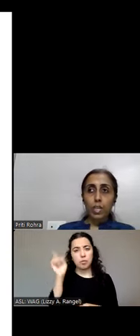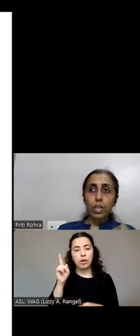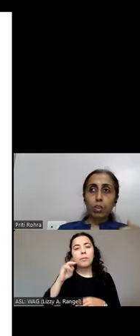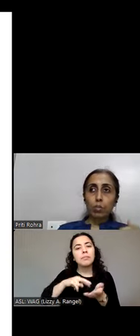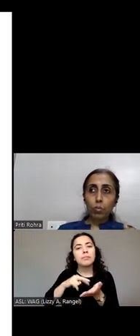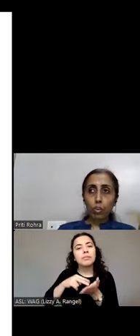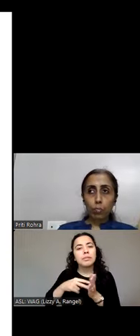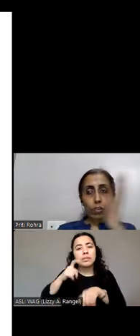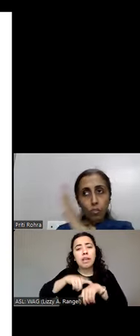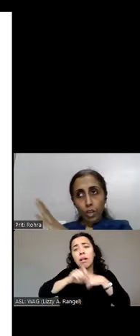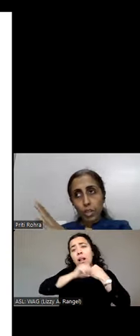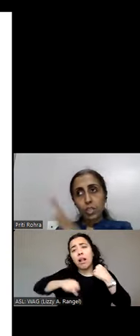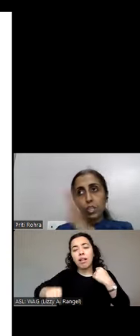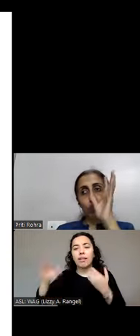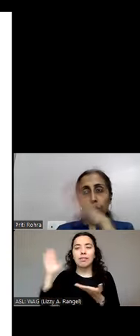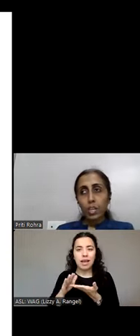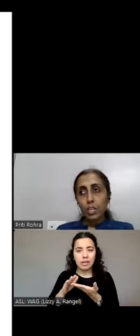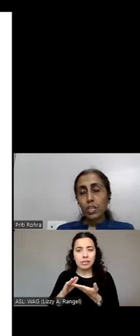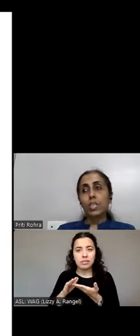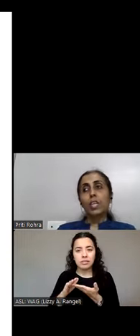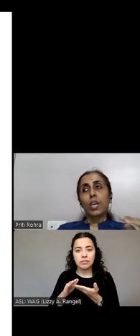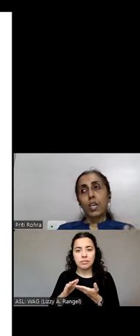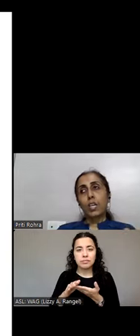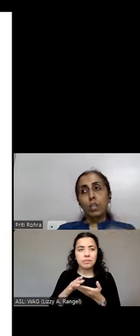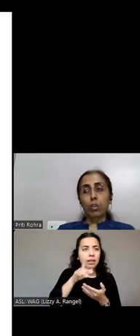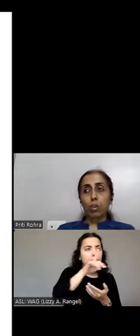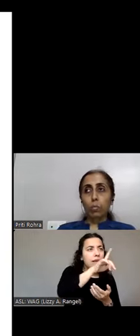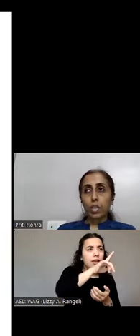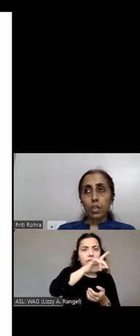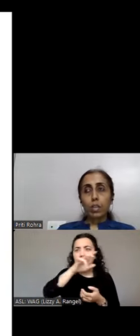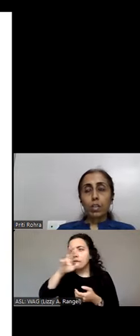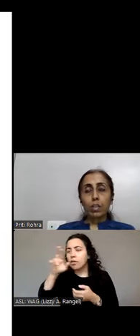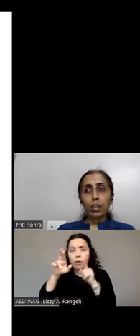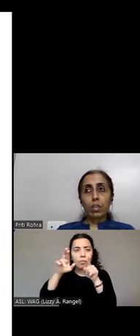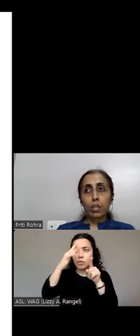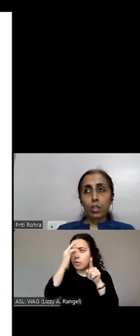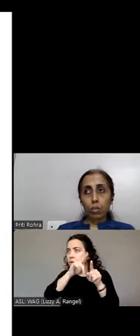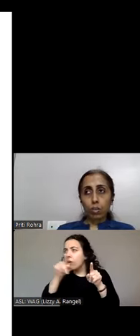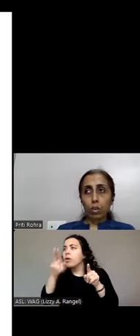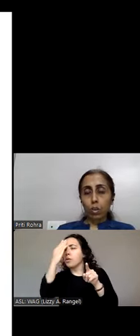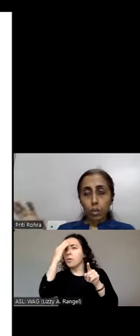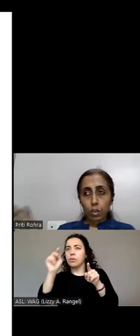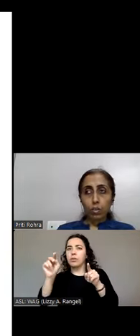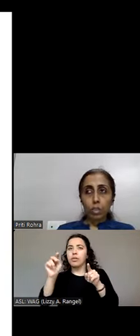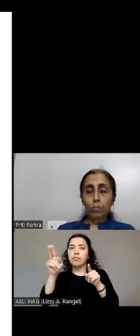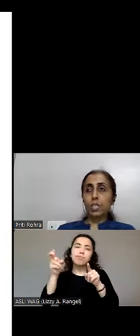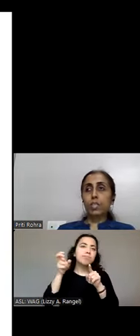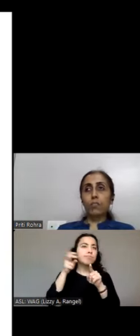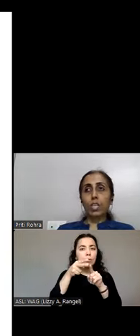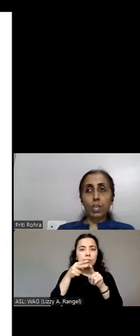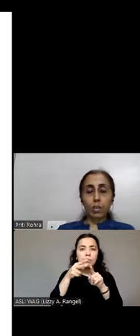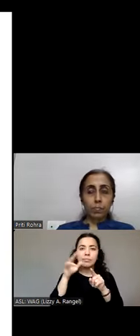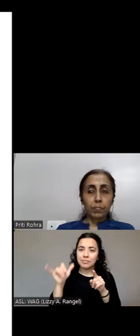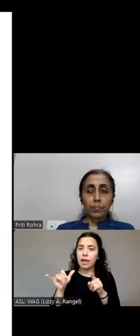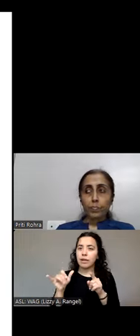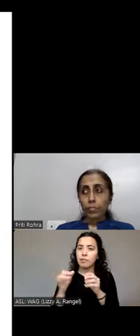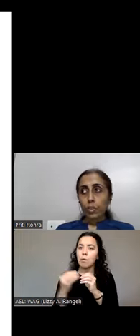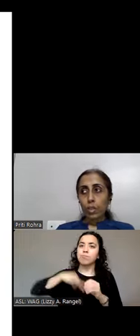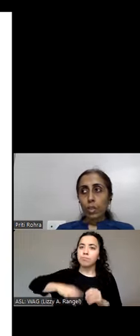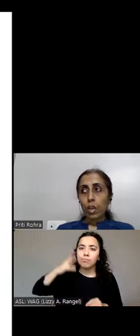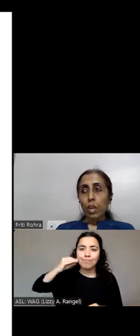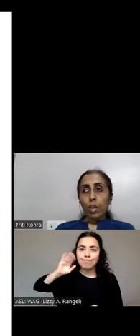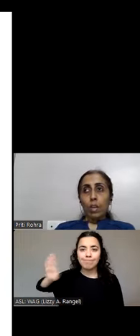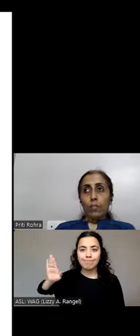they need to do from left to right to find it and dropping it in the respected area.